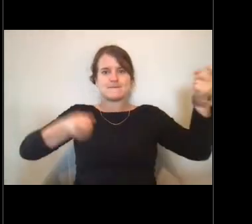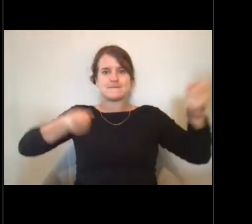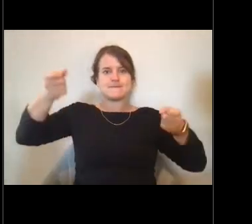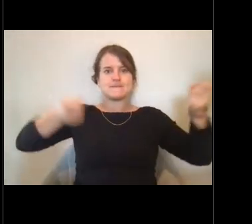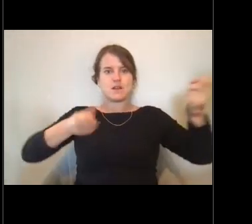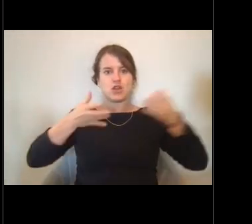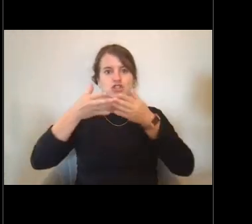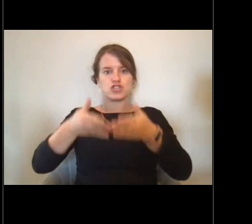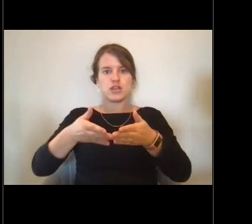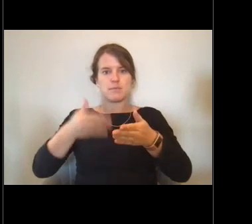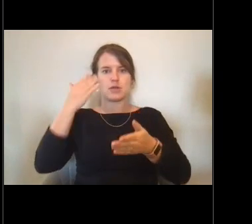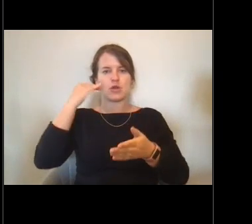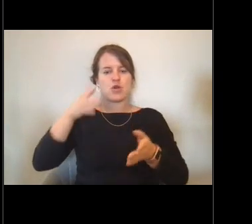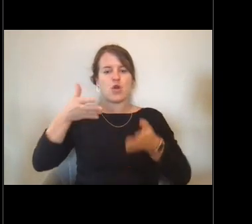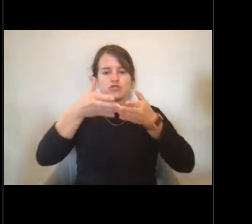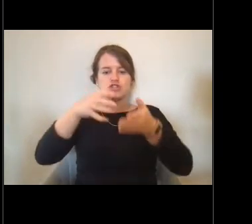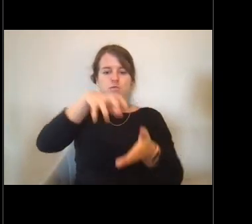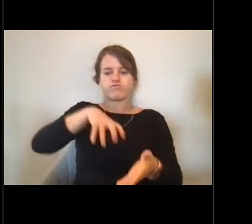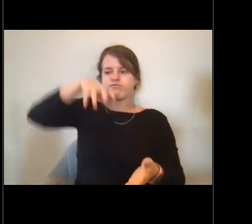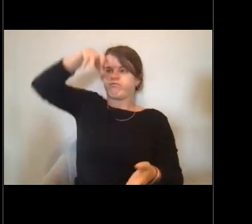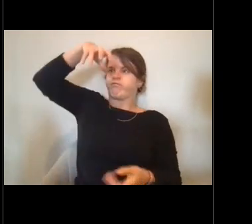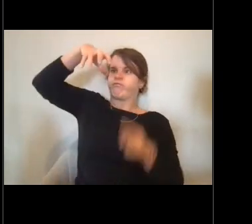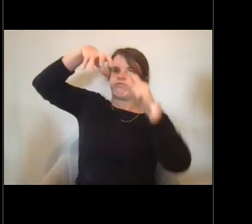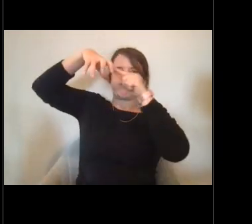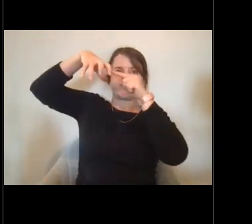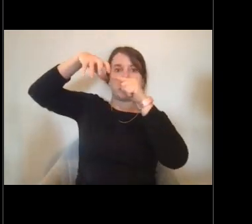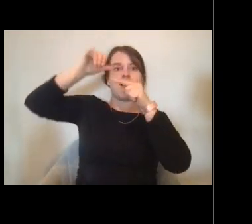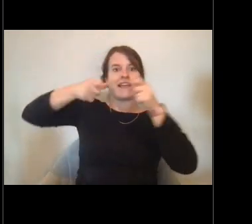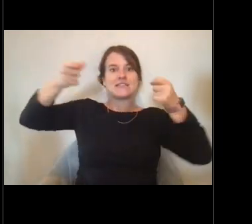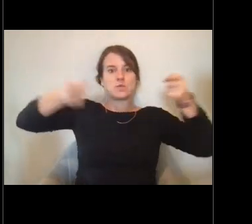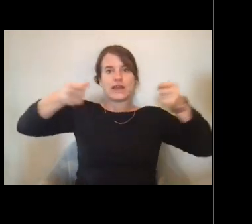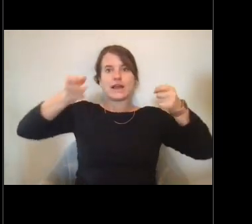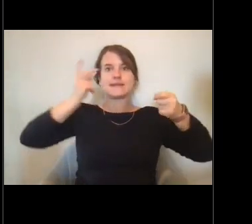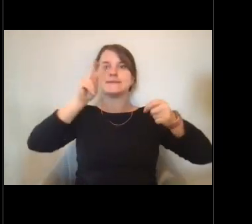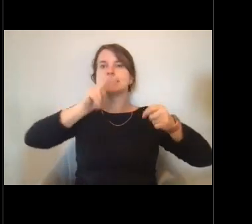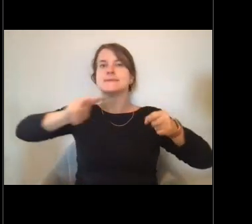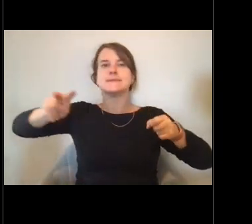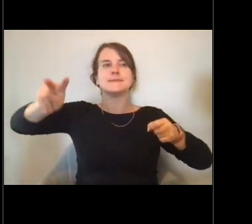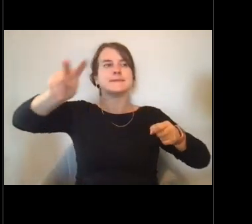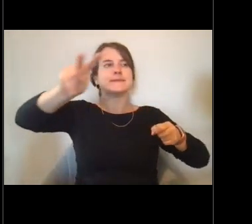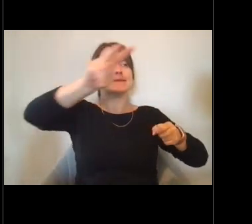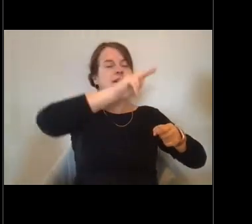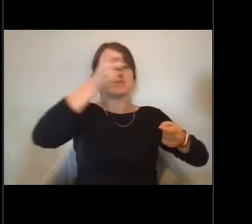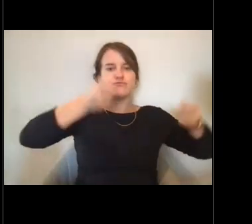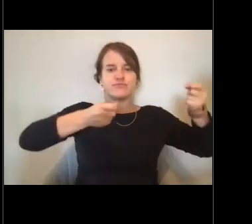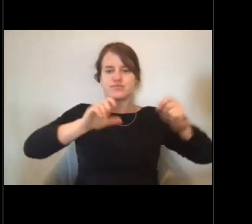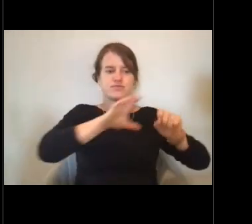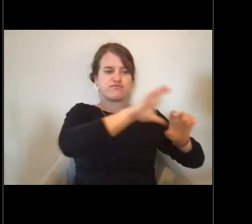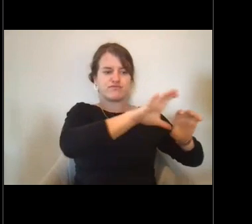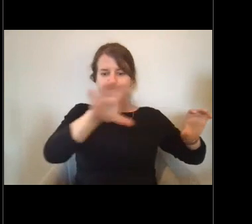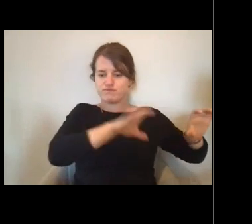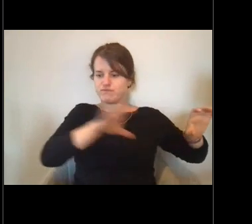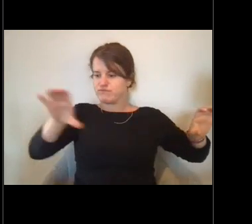And it's where the ships wheel is actually for driving the ship. It's where all the electronics are.